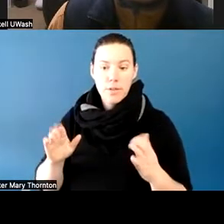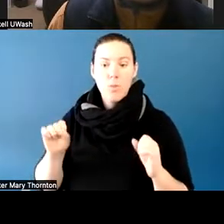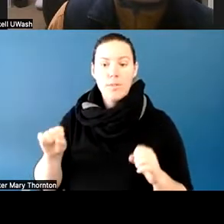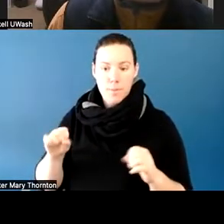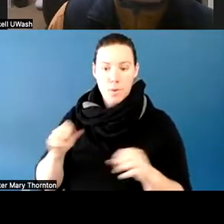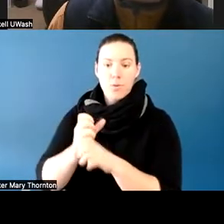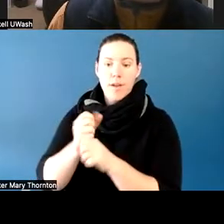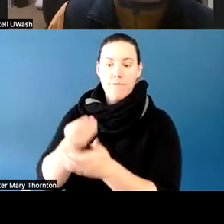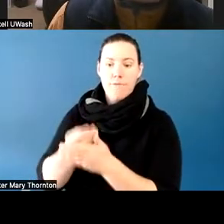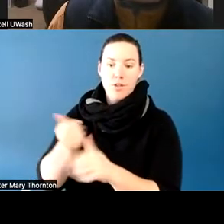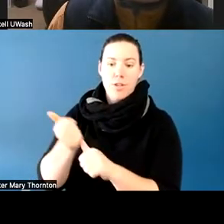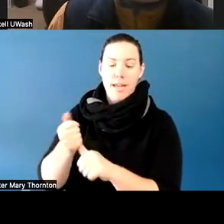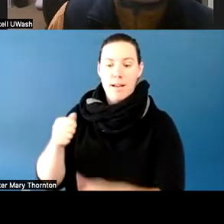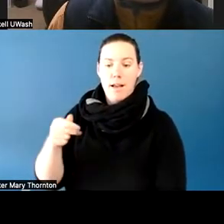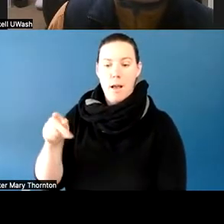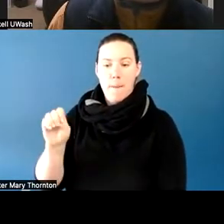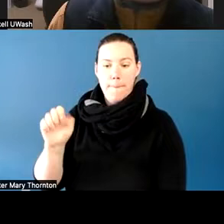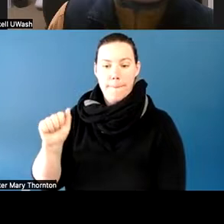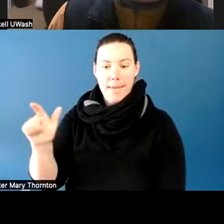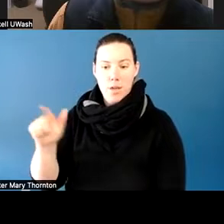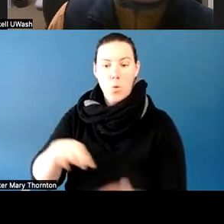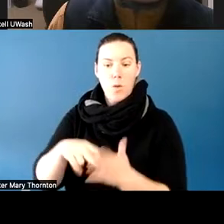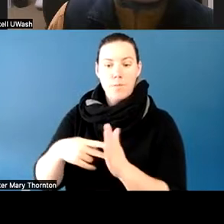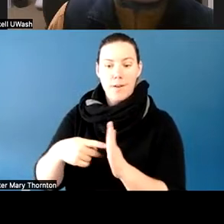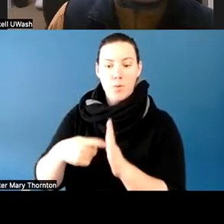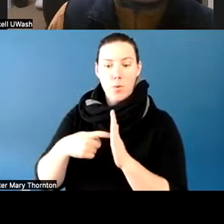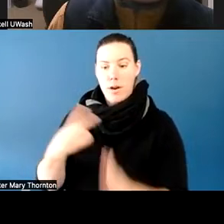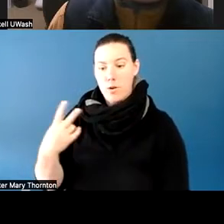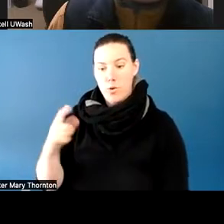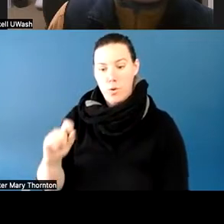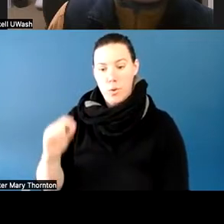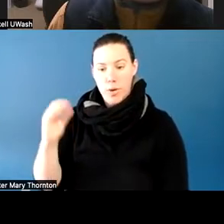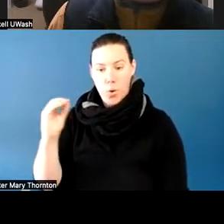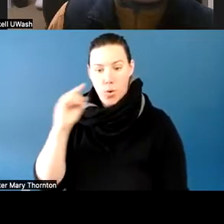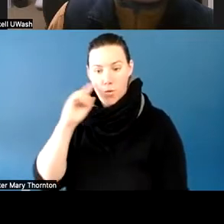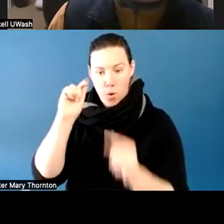meant they had to get a 2.0 in all of their classes, or they would have been--